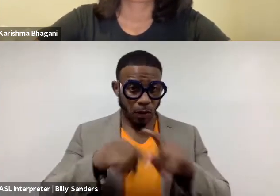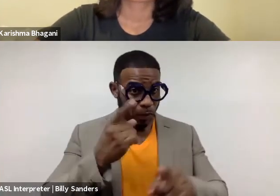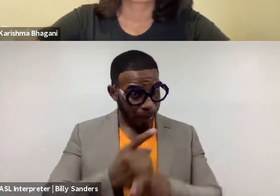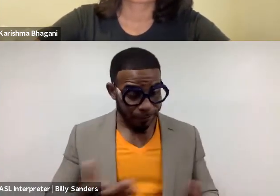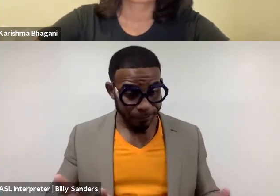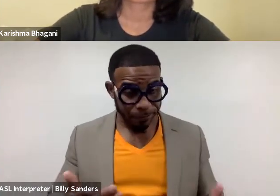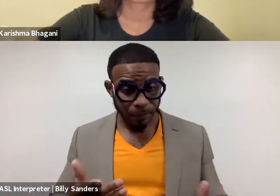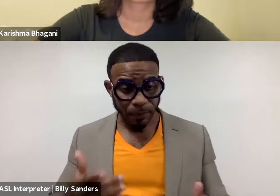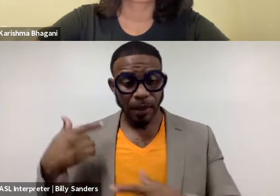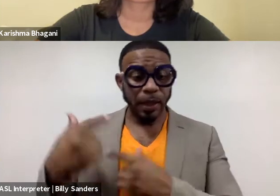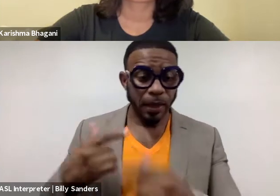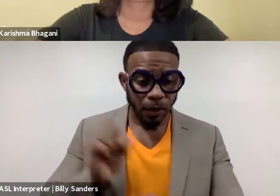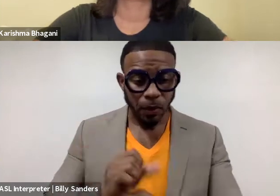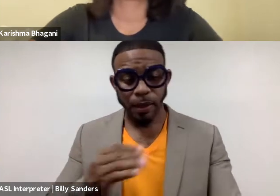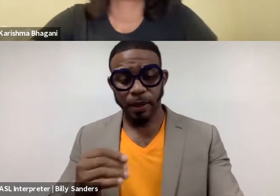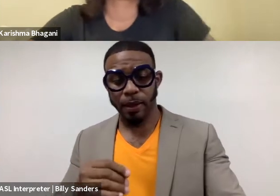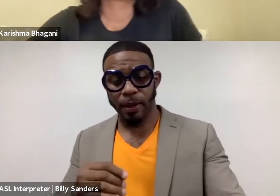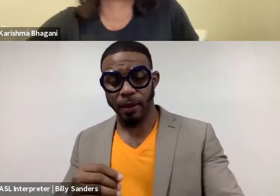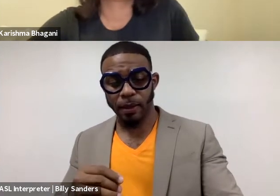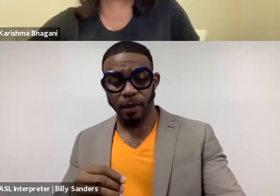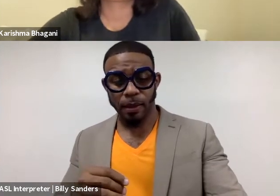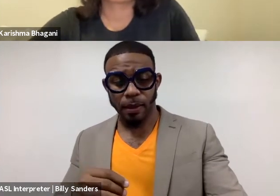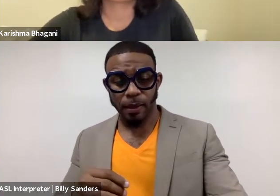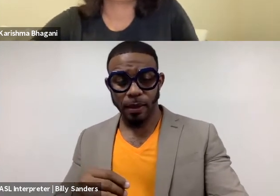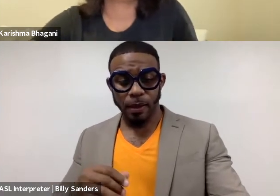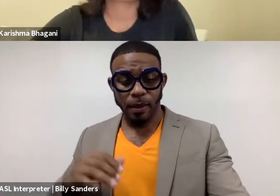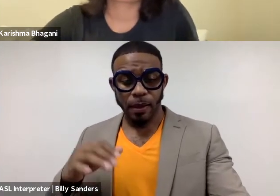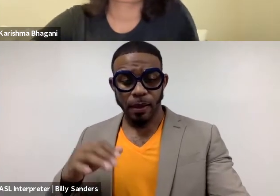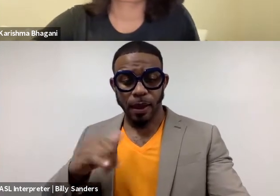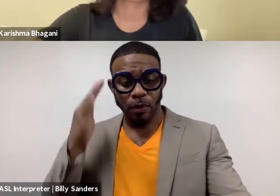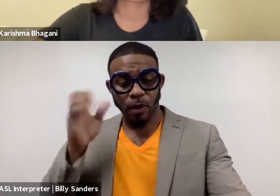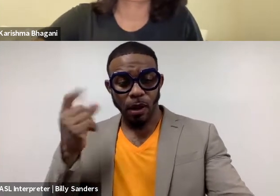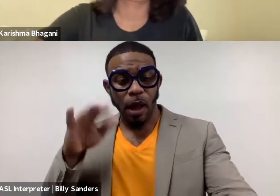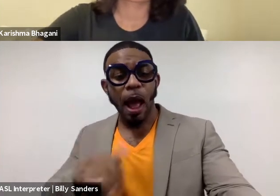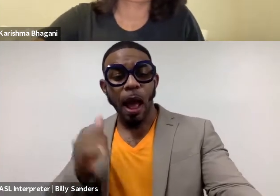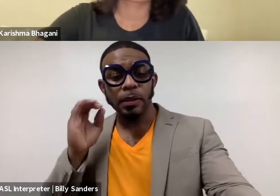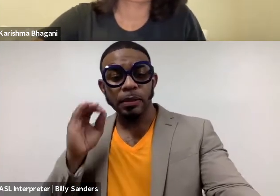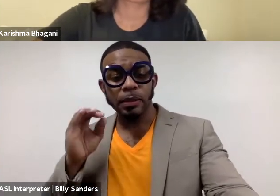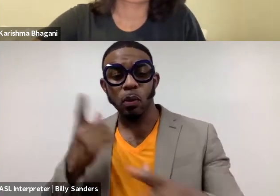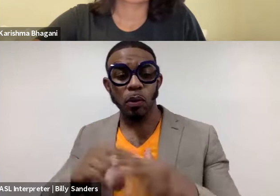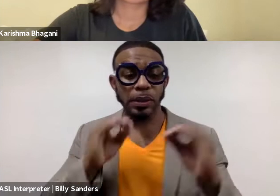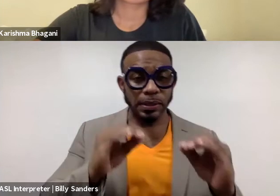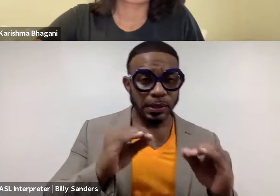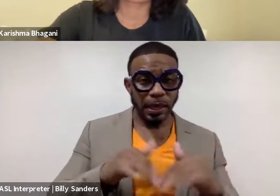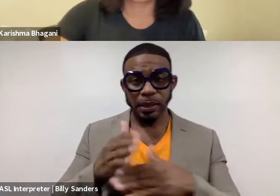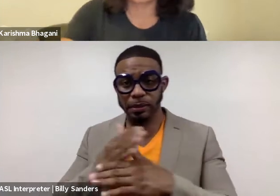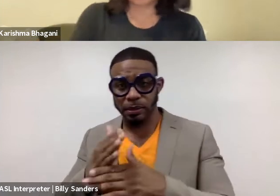The legacy work and having to know and understand, how to teach, what to teach, how to share and things like that.